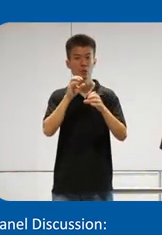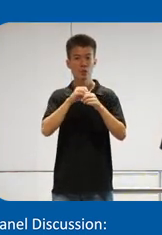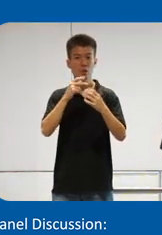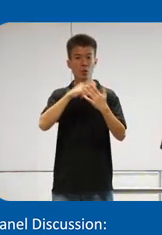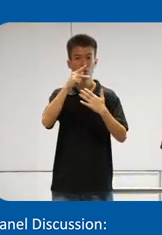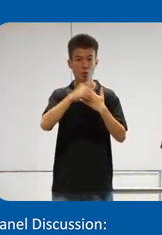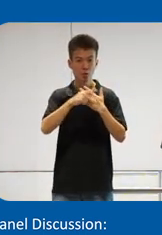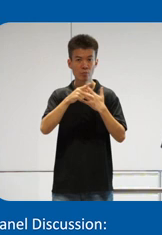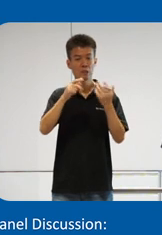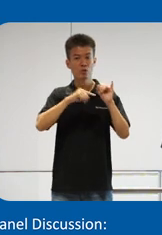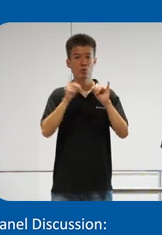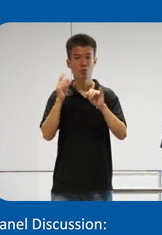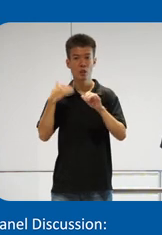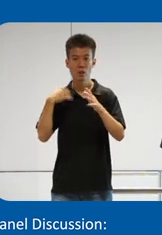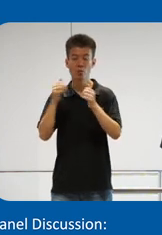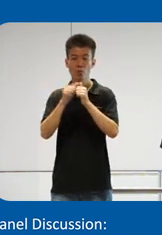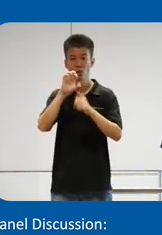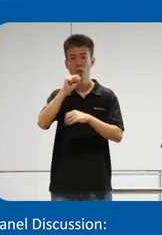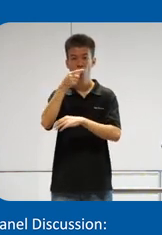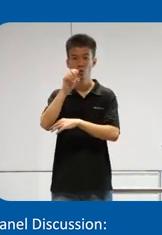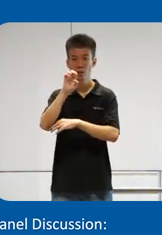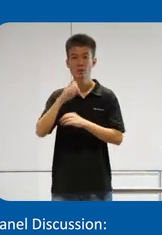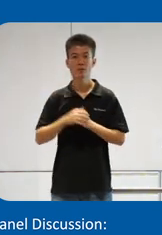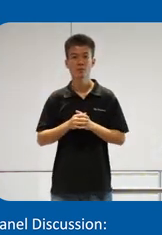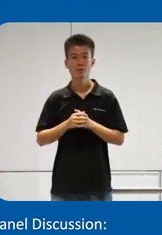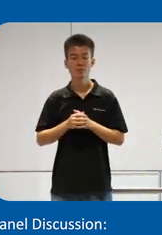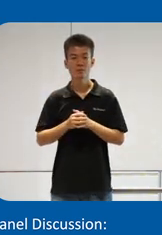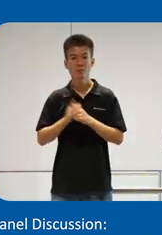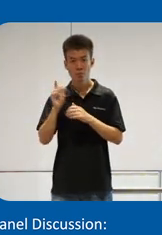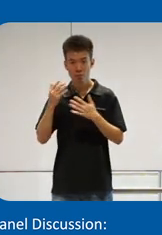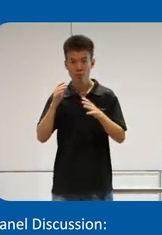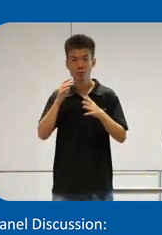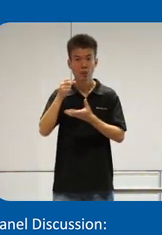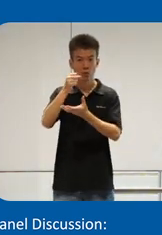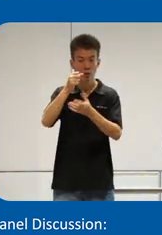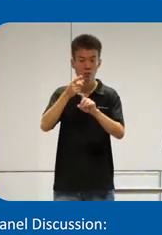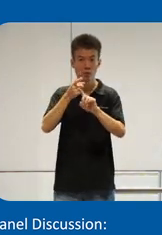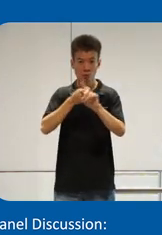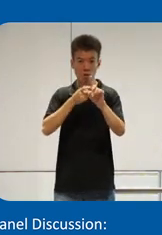and initiatives that we have with SG enable so uh for example we have funding from the uh imda